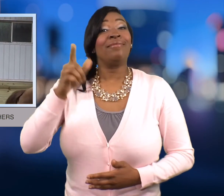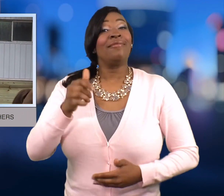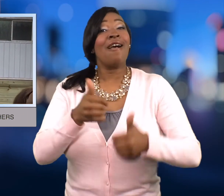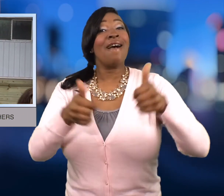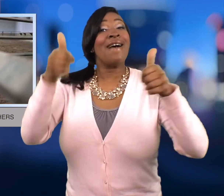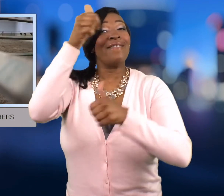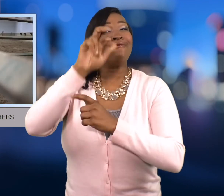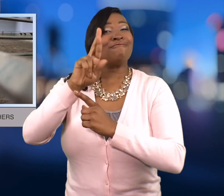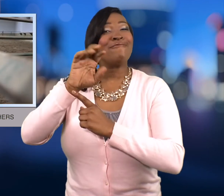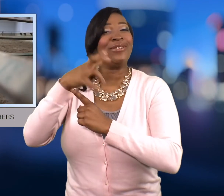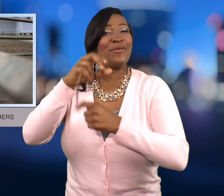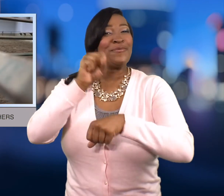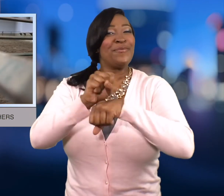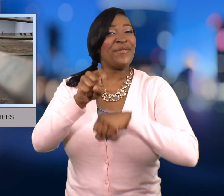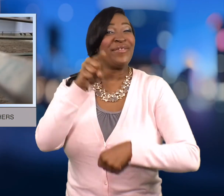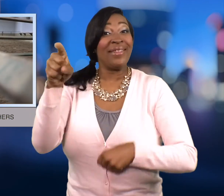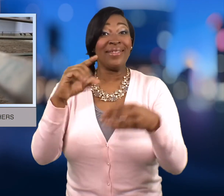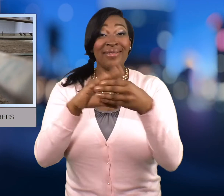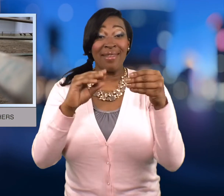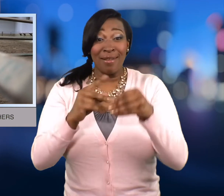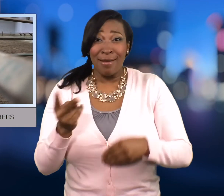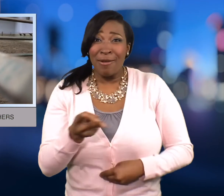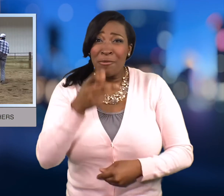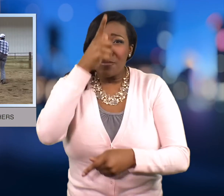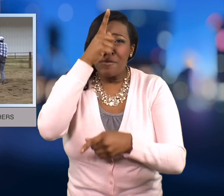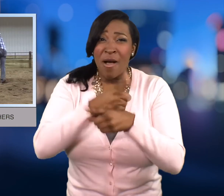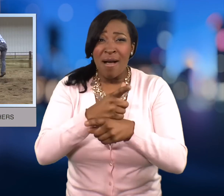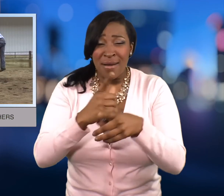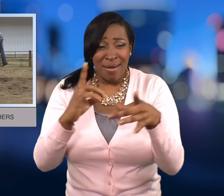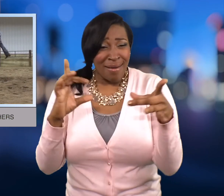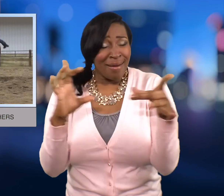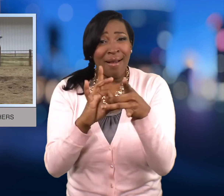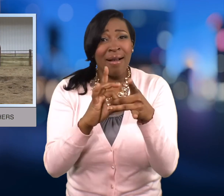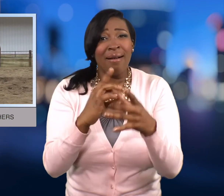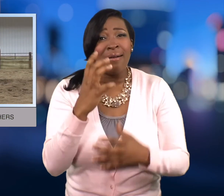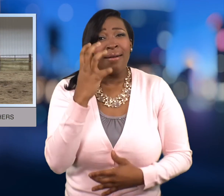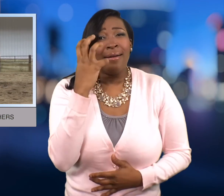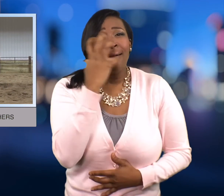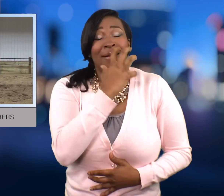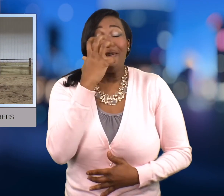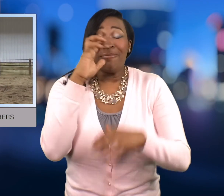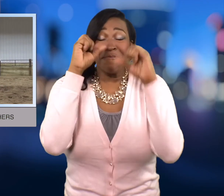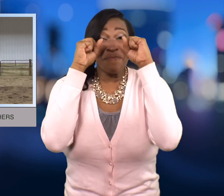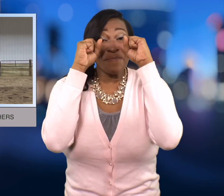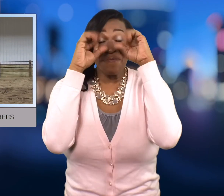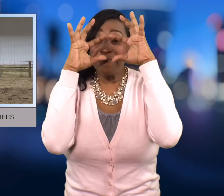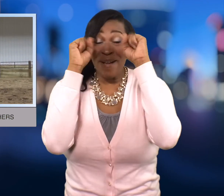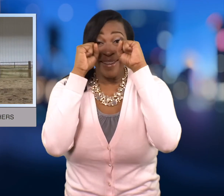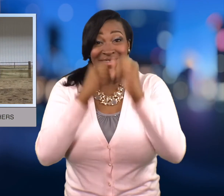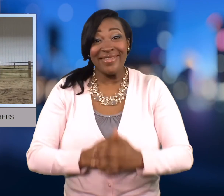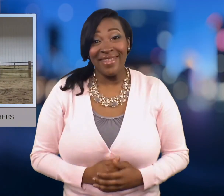Officials at the ranch say it's a miracle they were able to connect the two brothers.